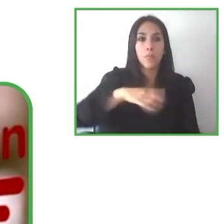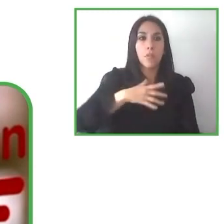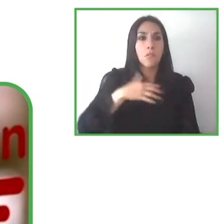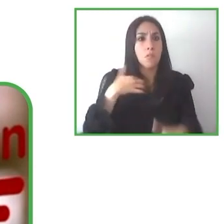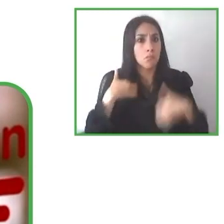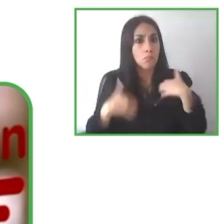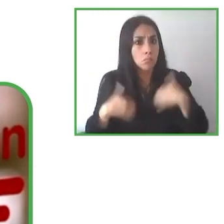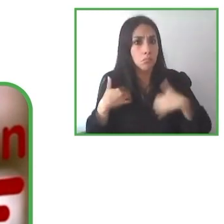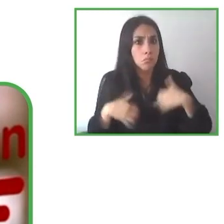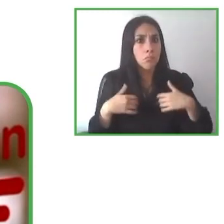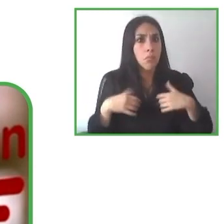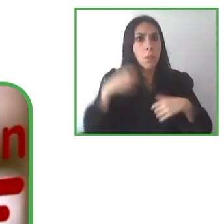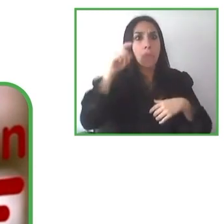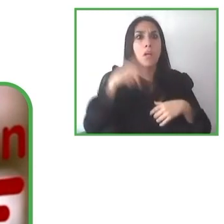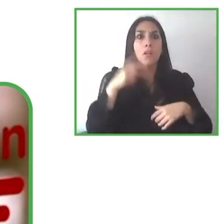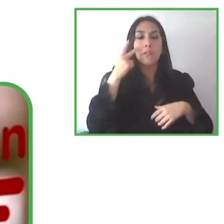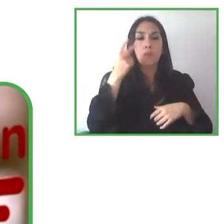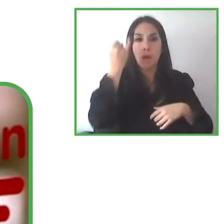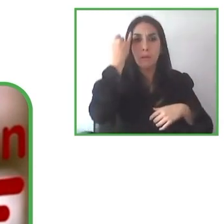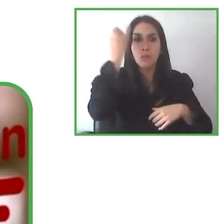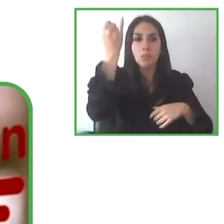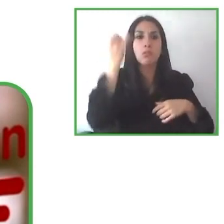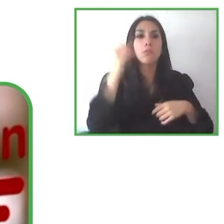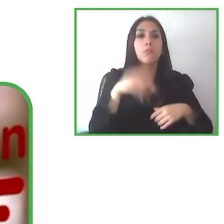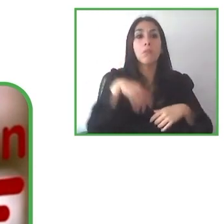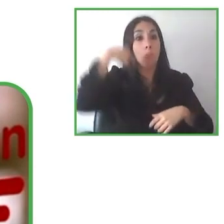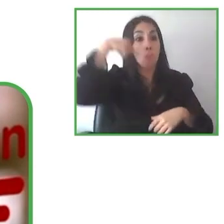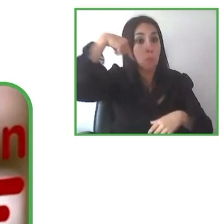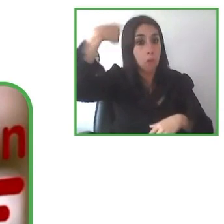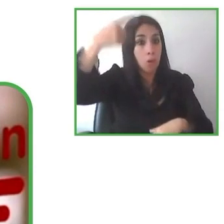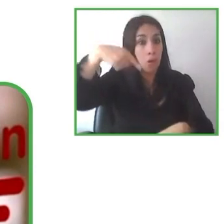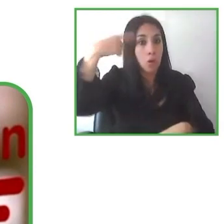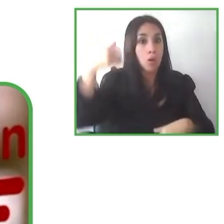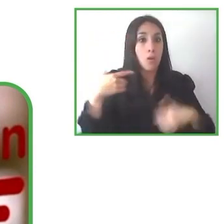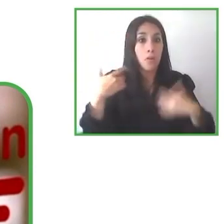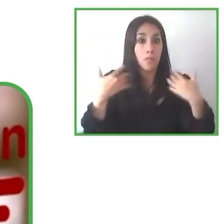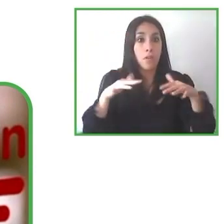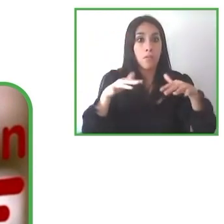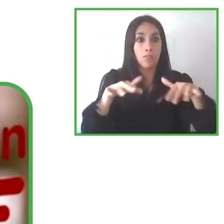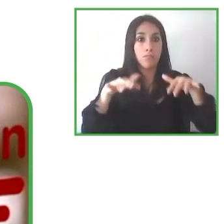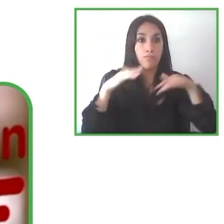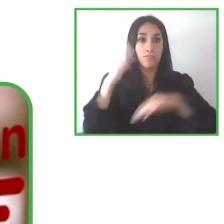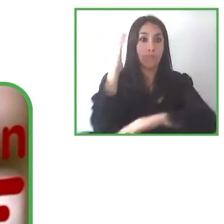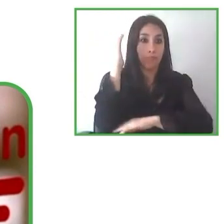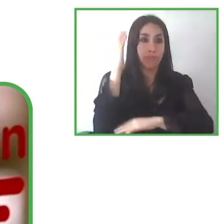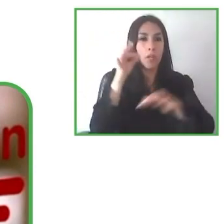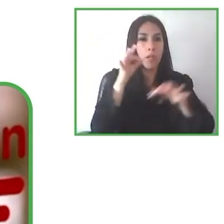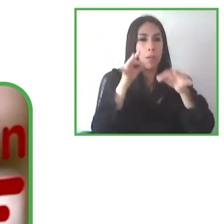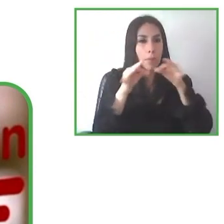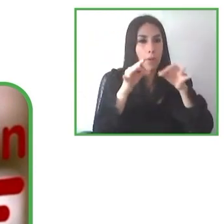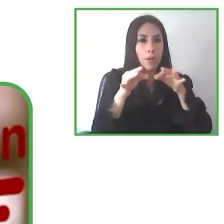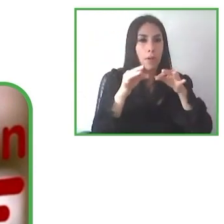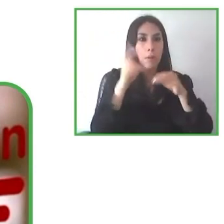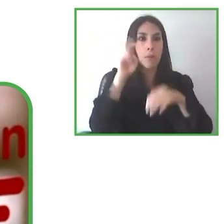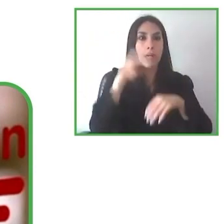And we hope to find new partners and open for our tourists, Latin America.